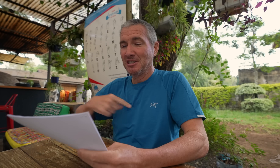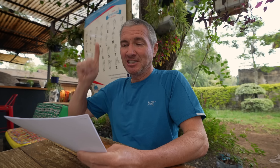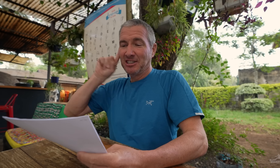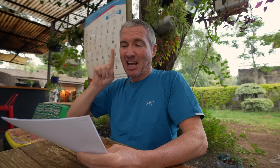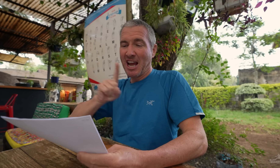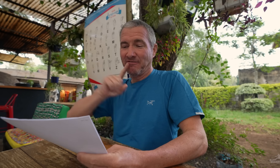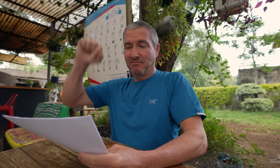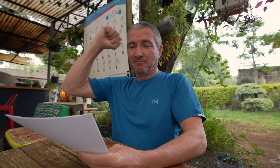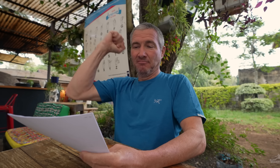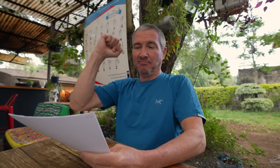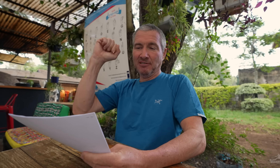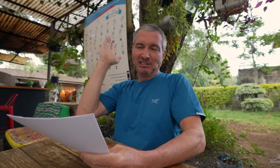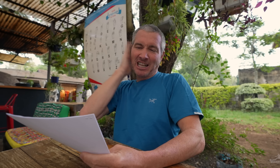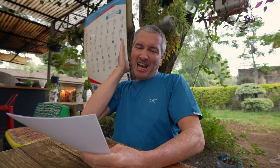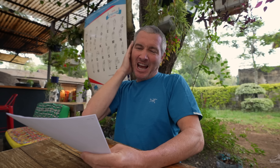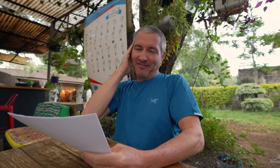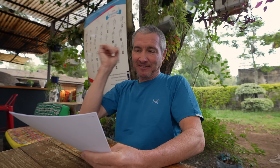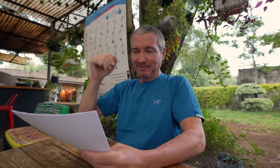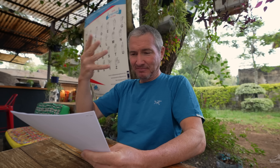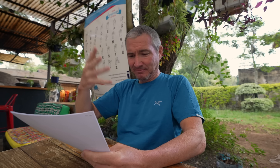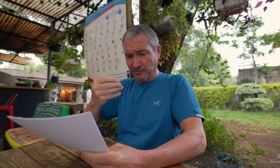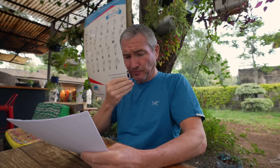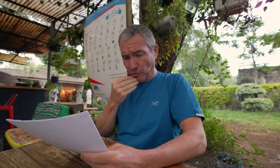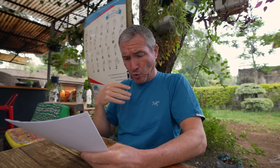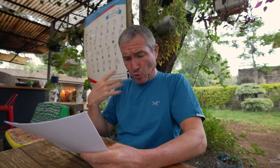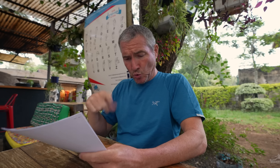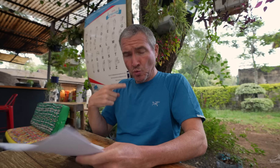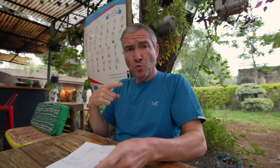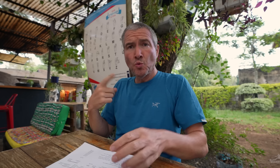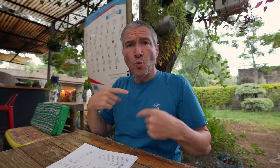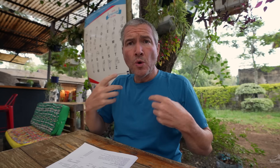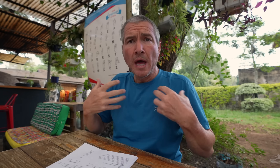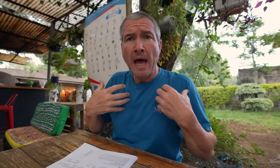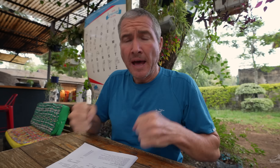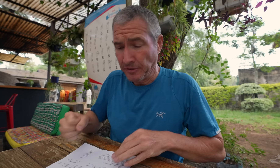I am Deaf. The menu offers many healthy options.